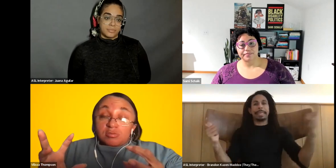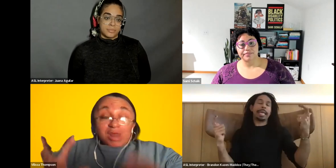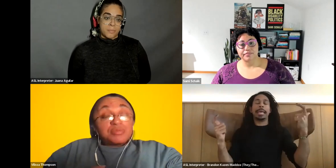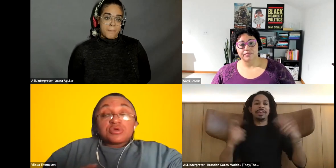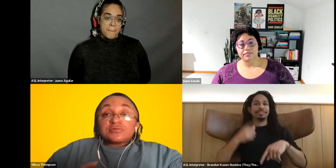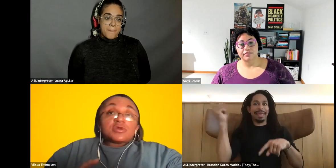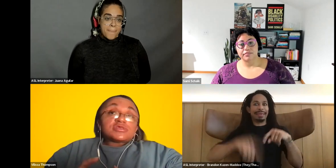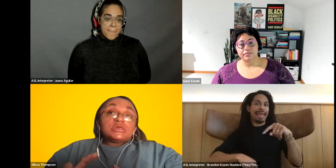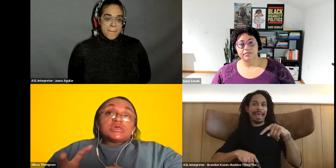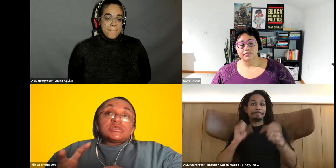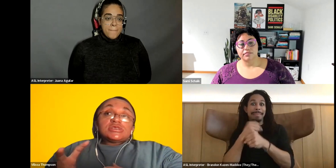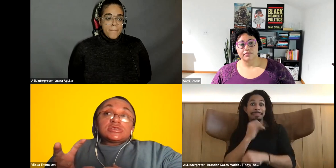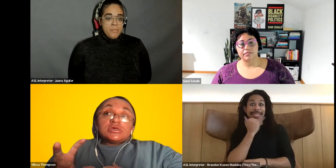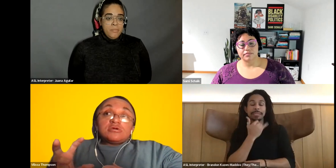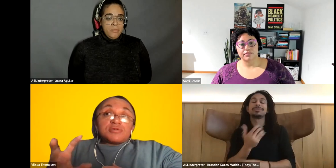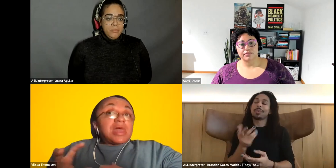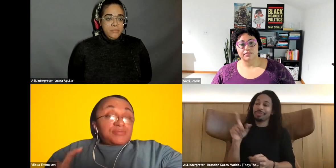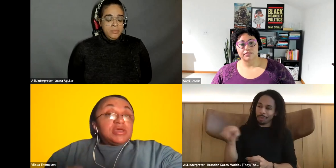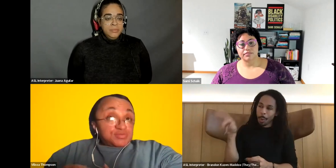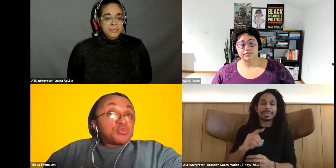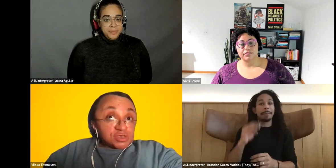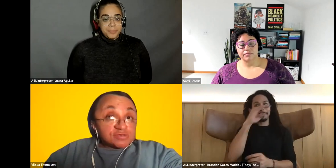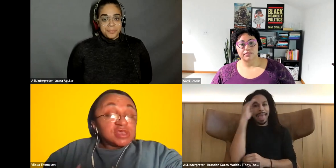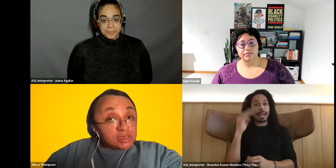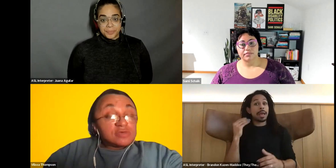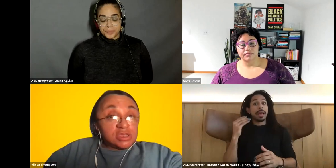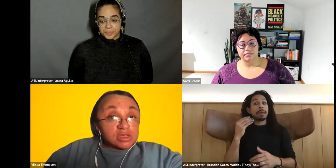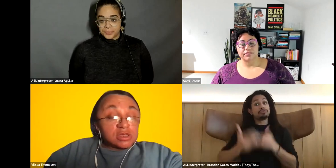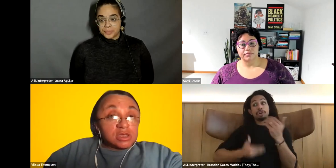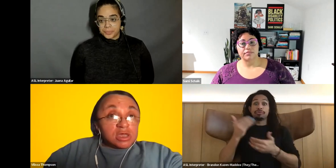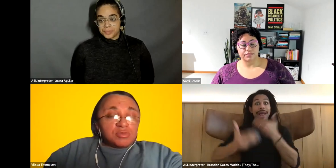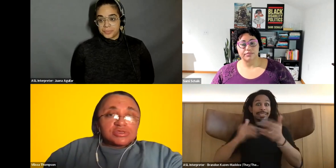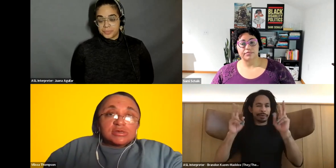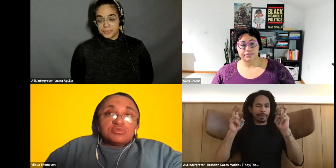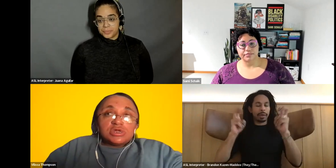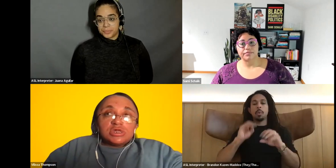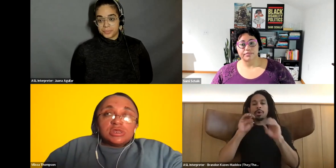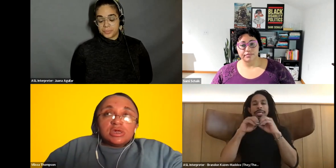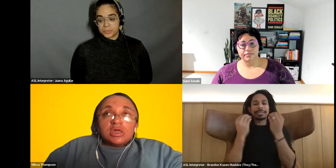Vilissa Thompson: black, progressive organizations from not being as progressive they need to be. Vilissa Thompson: particularly when